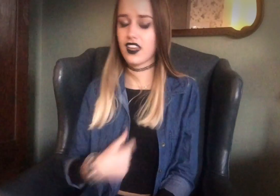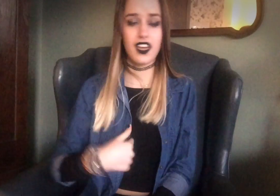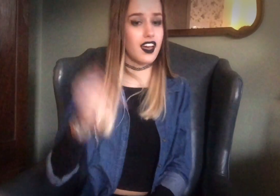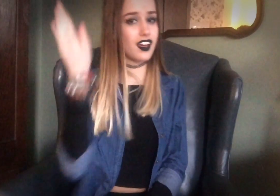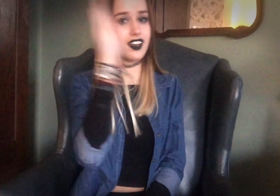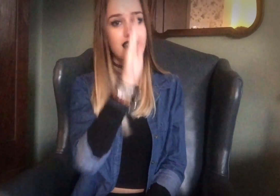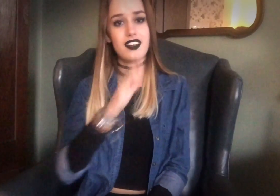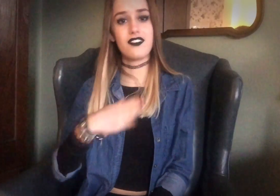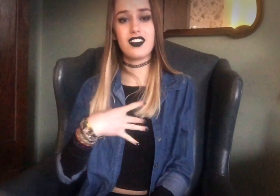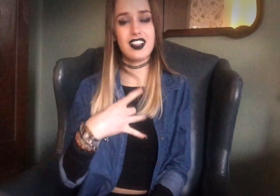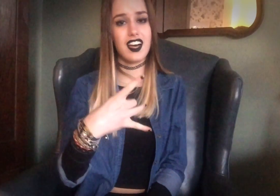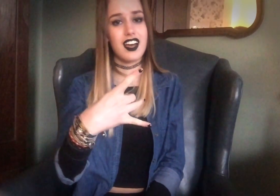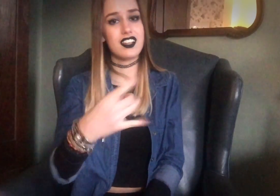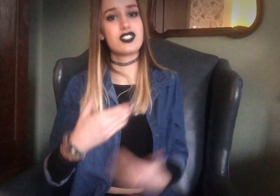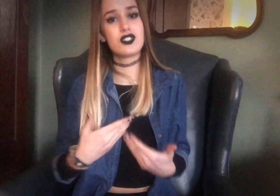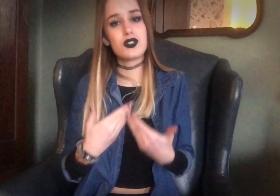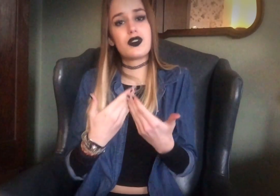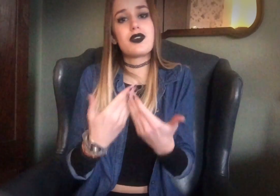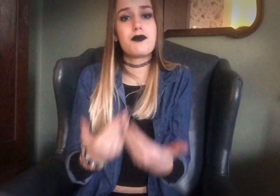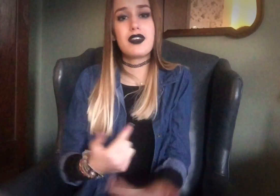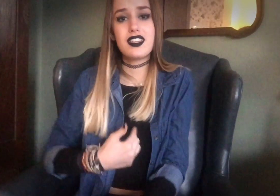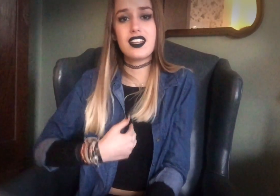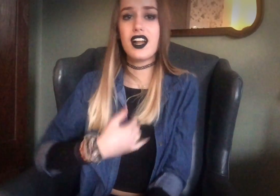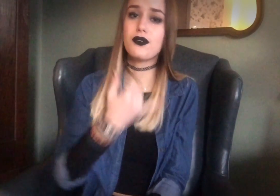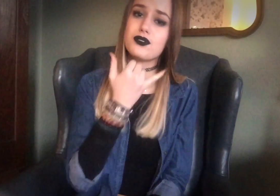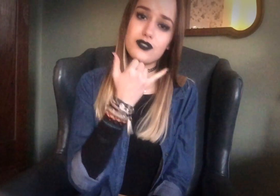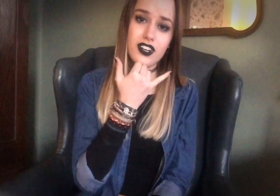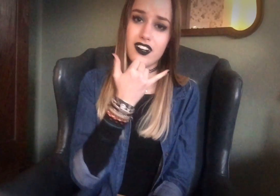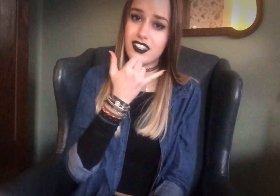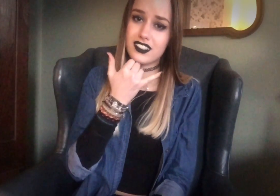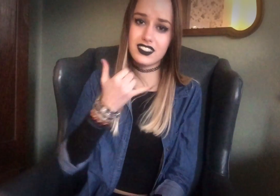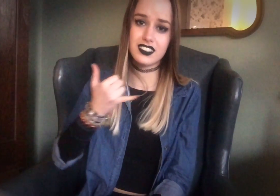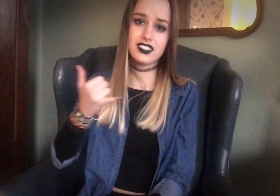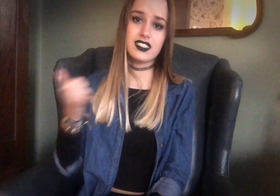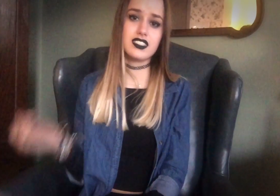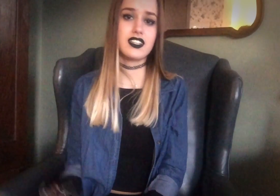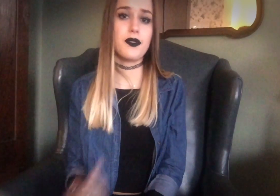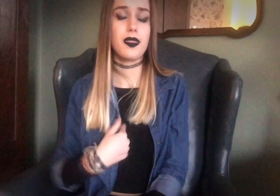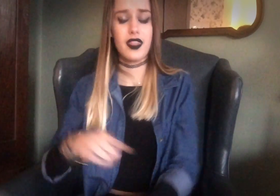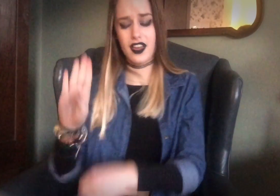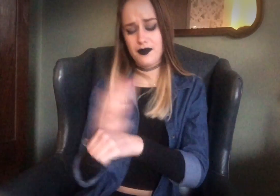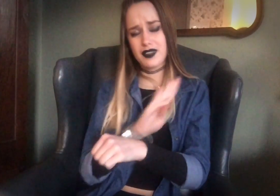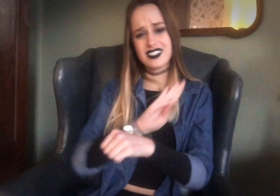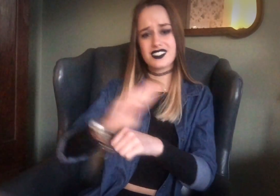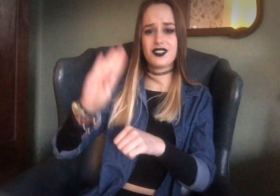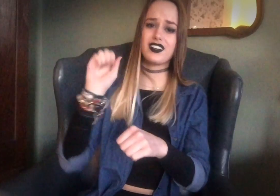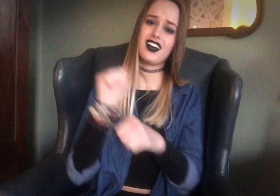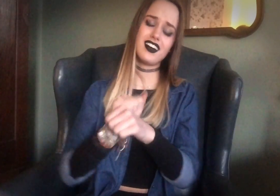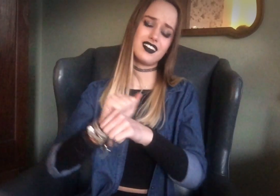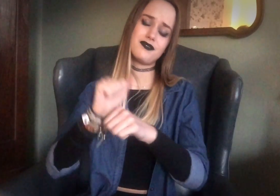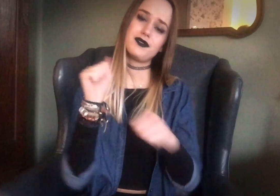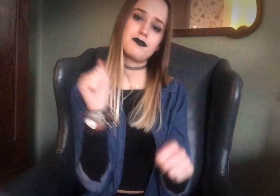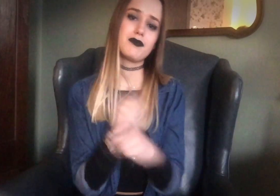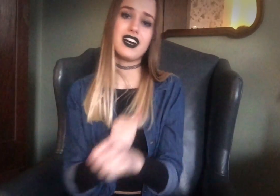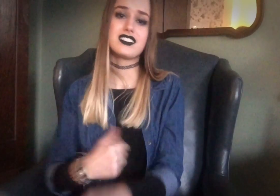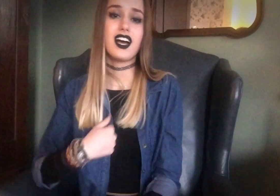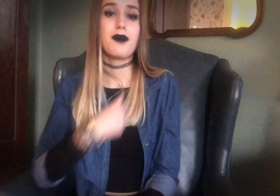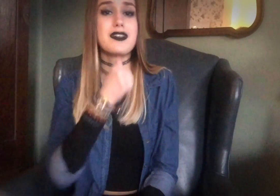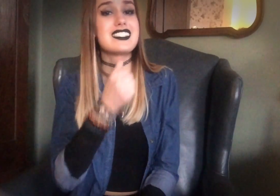And I never like to admit that I was wrong And I've been so caught up in my job,